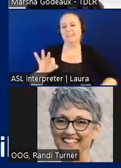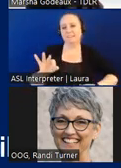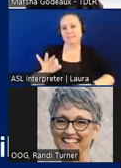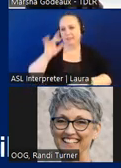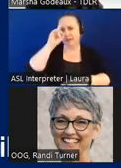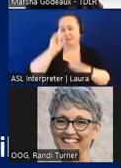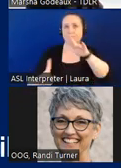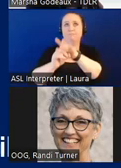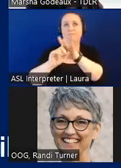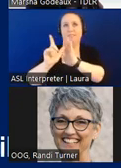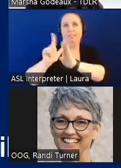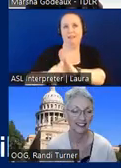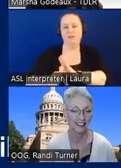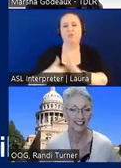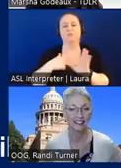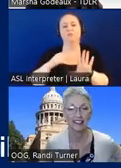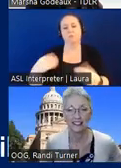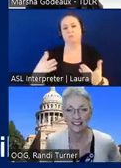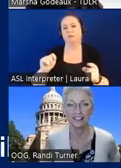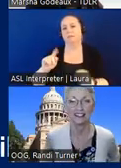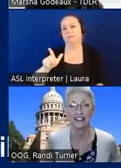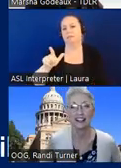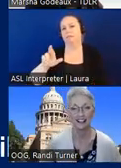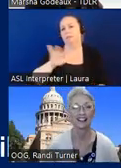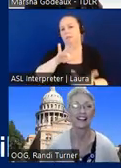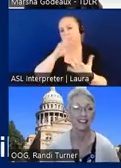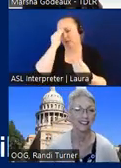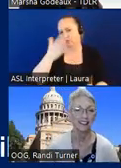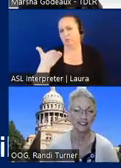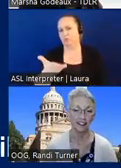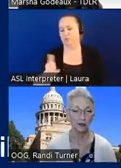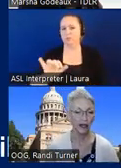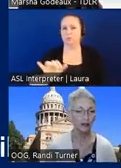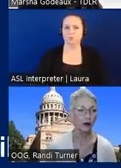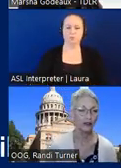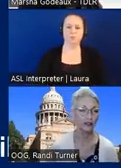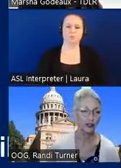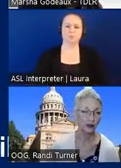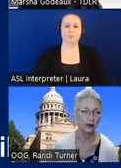you could we have provided the tdl our contact information as well yes we have quite a few